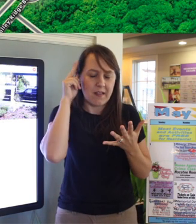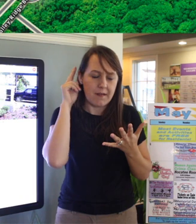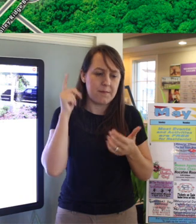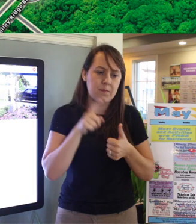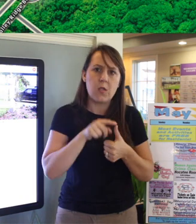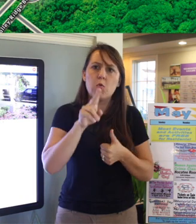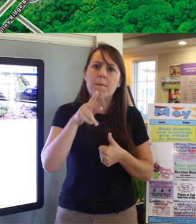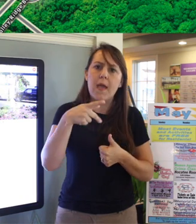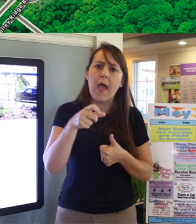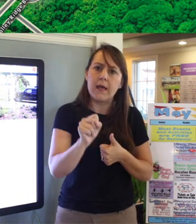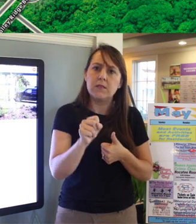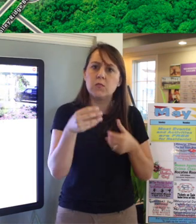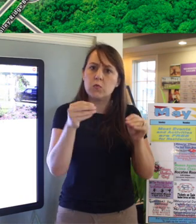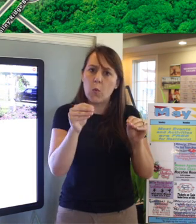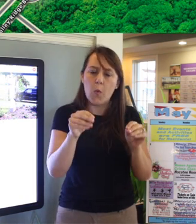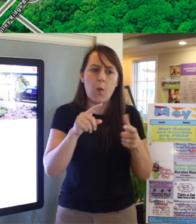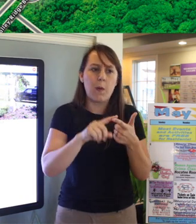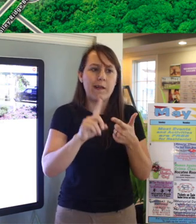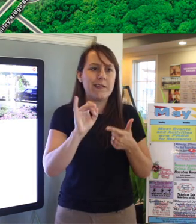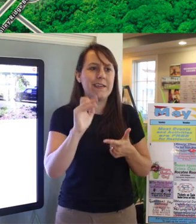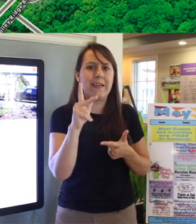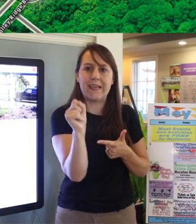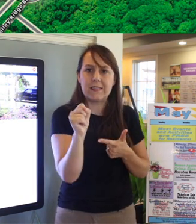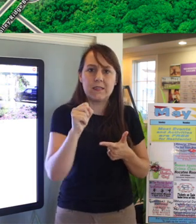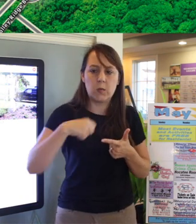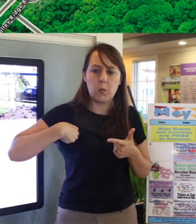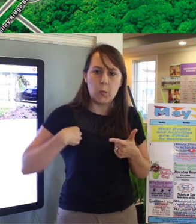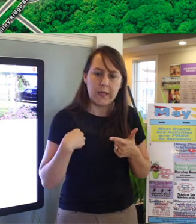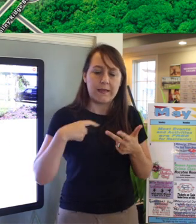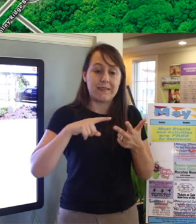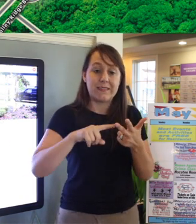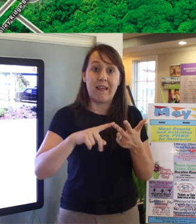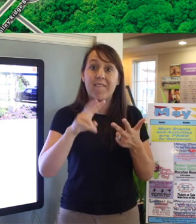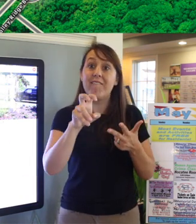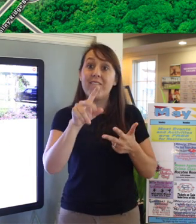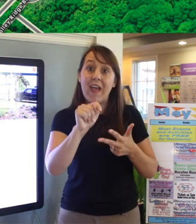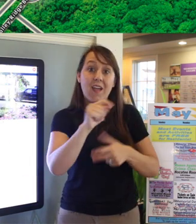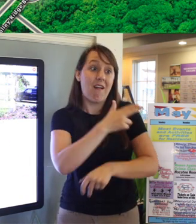There's a veterinarian with a veterinarian hospital, and we just announced a day spa